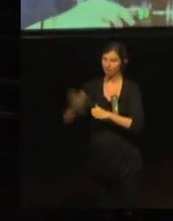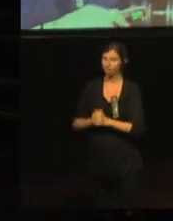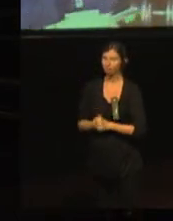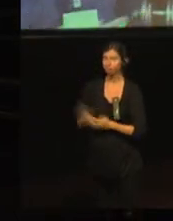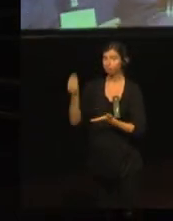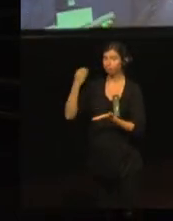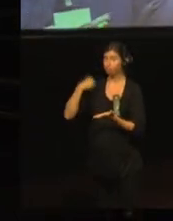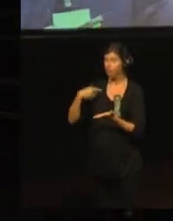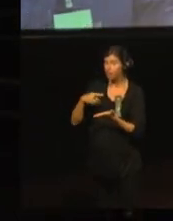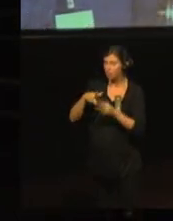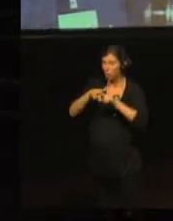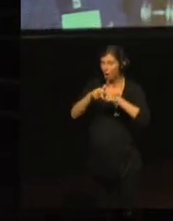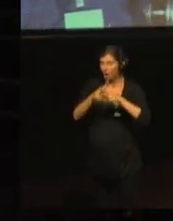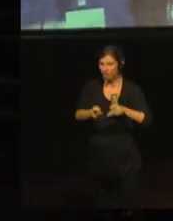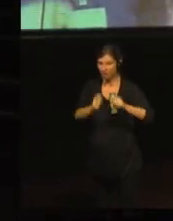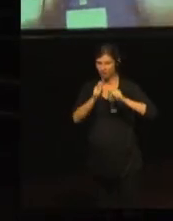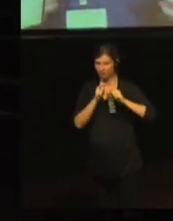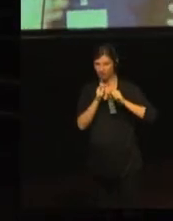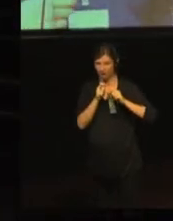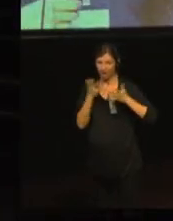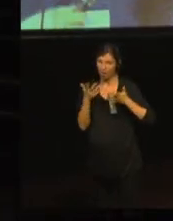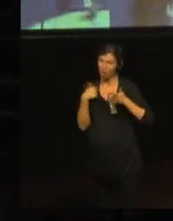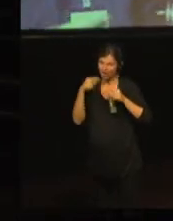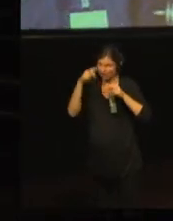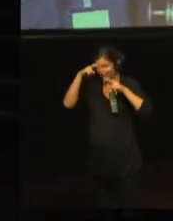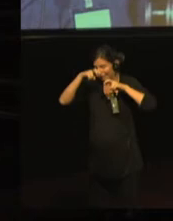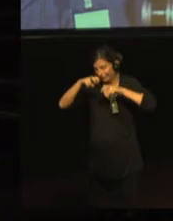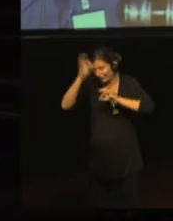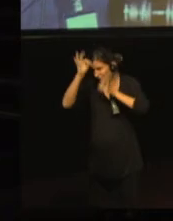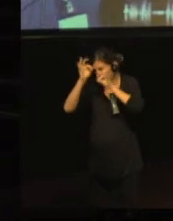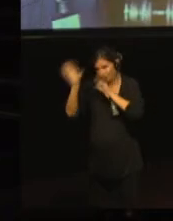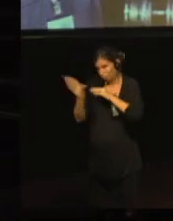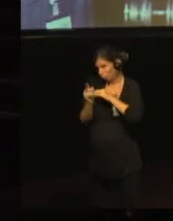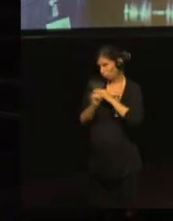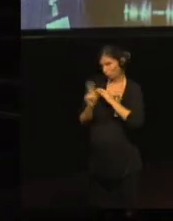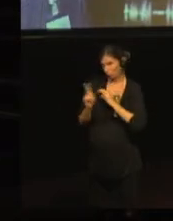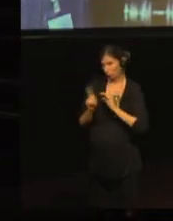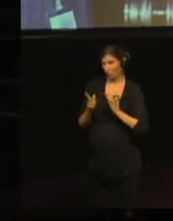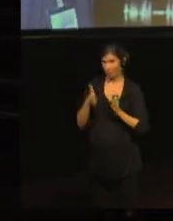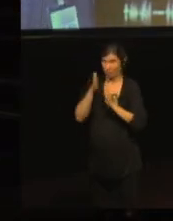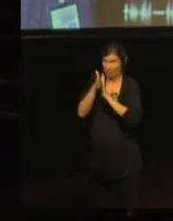my colleagues are going to tell more about this after my presentation.